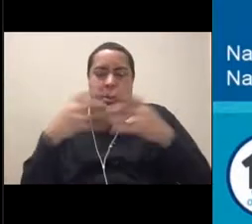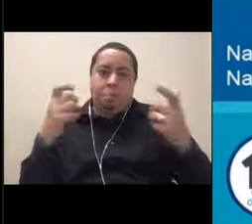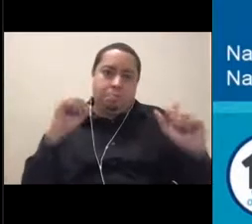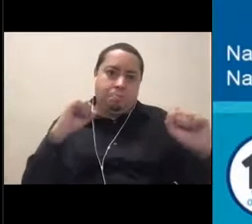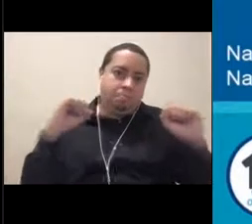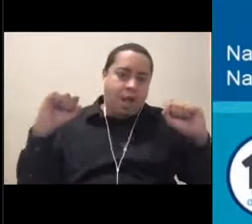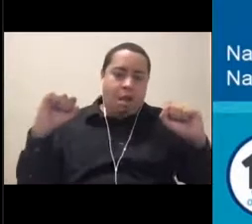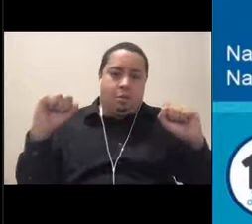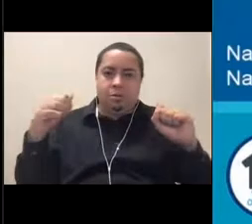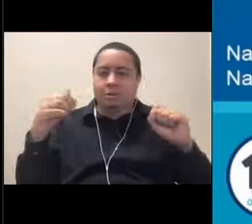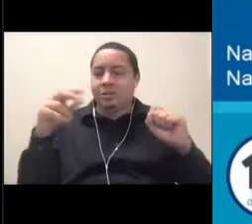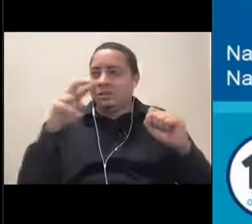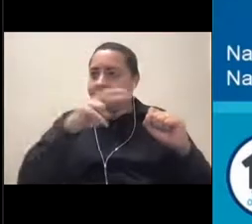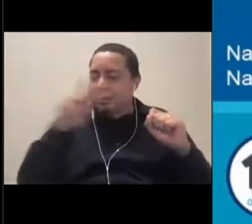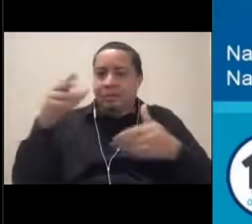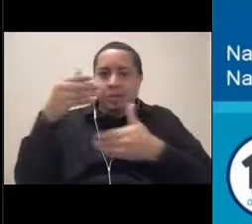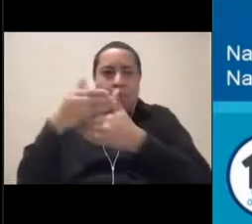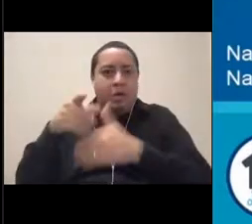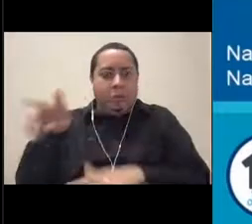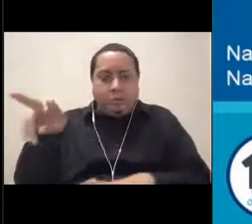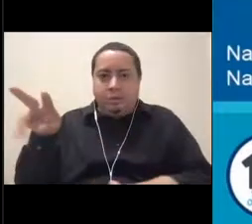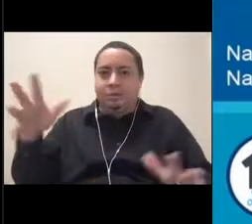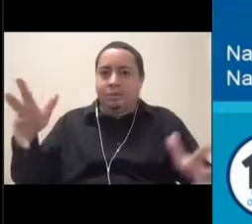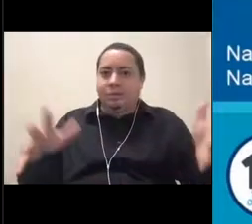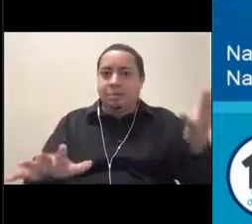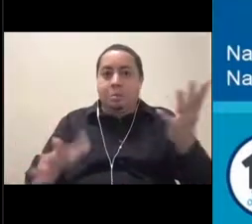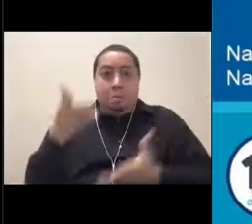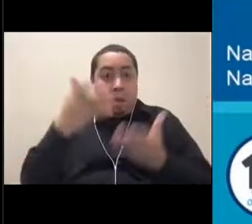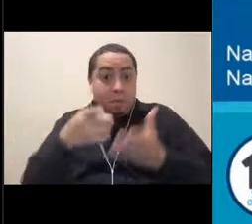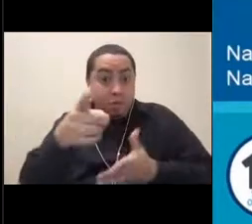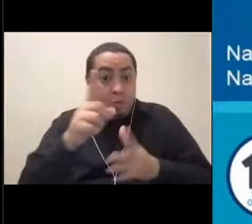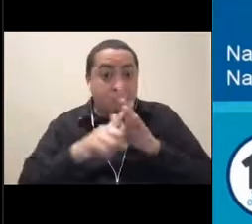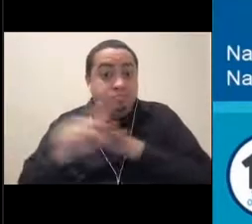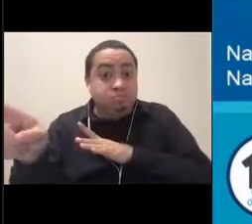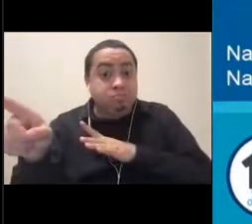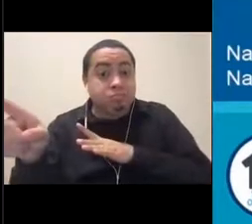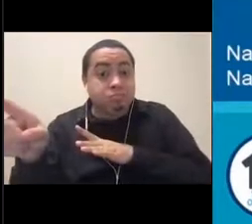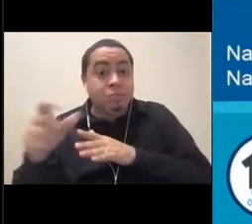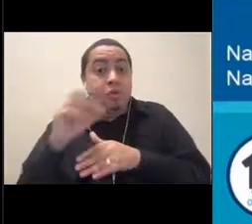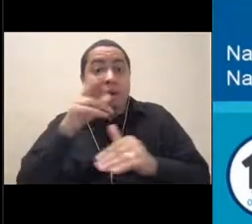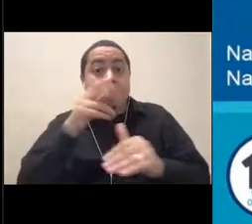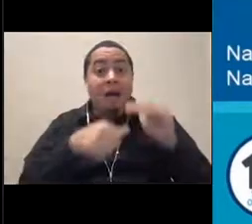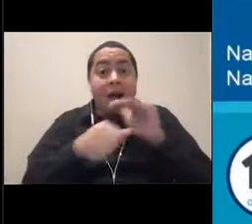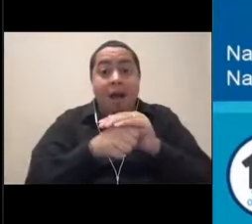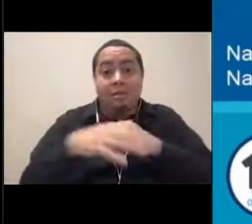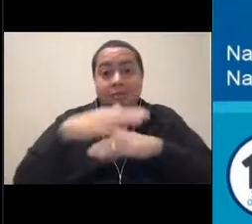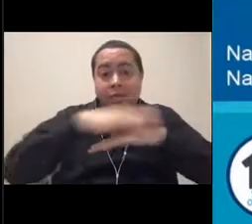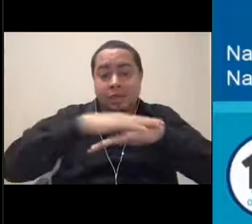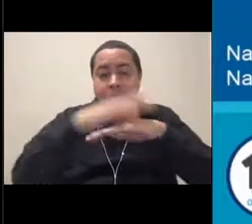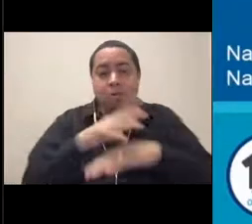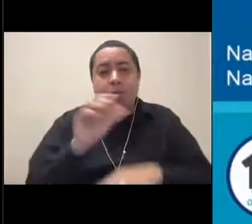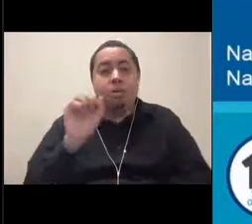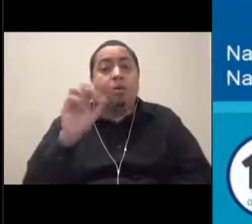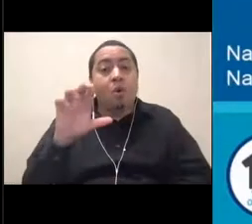you normally would at dinnertime, right? You might run away, or you might hide under your table, or you might go take a closer look